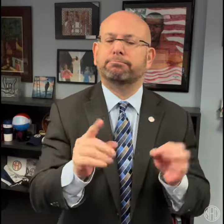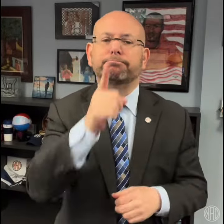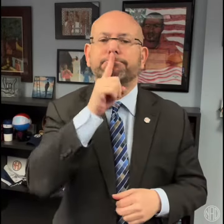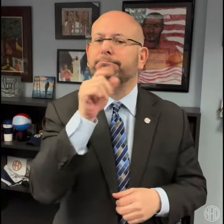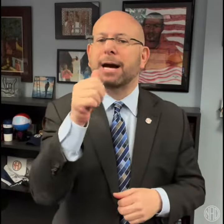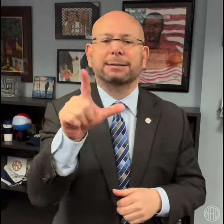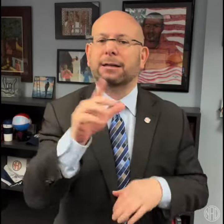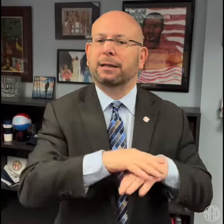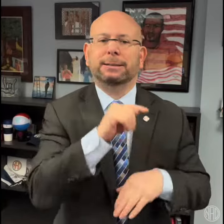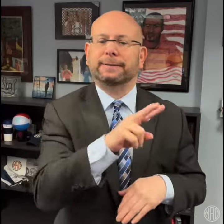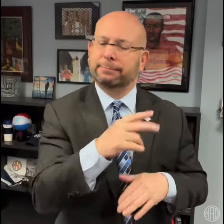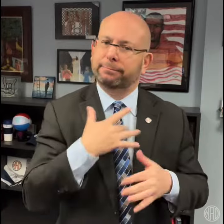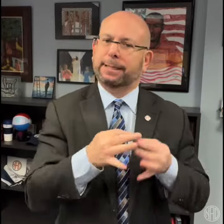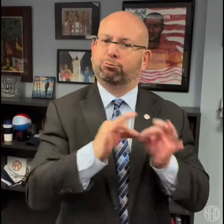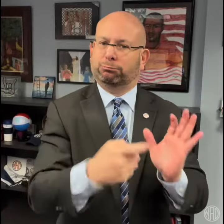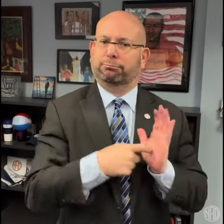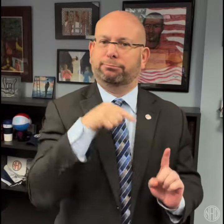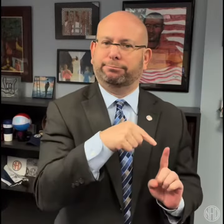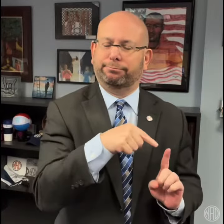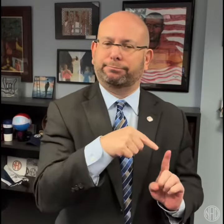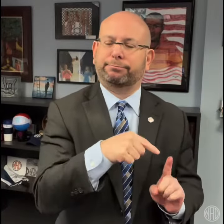It does not require ASL on TV - this means only CC is required by law.